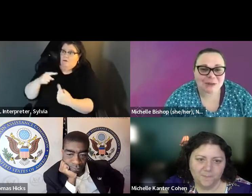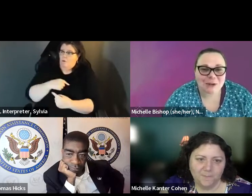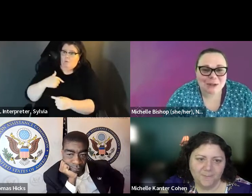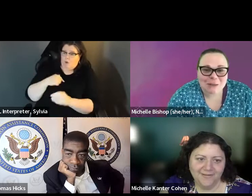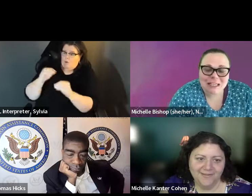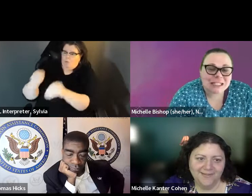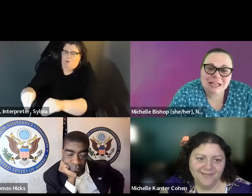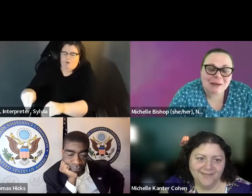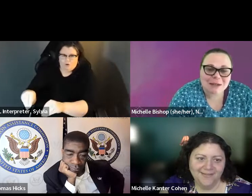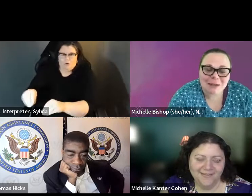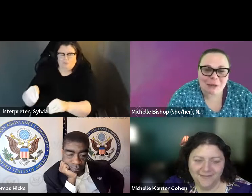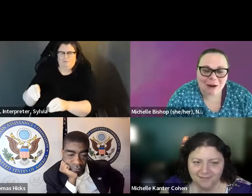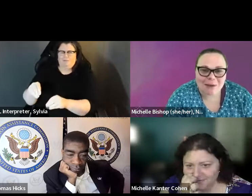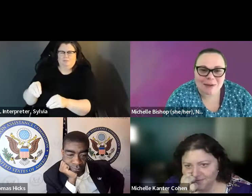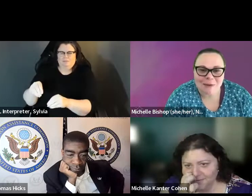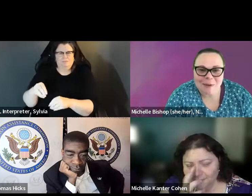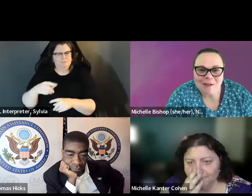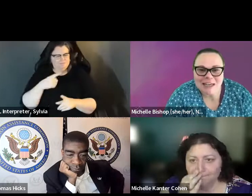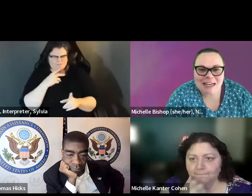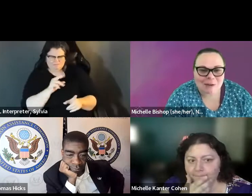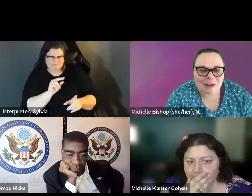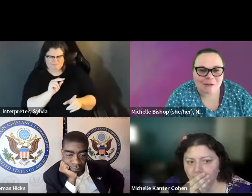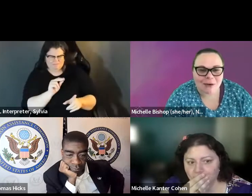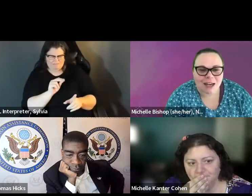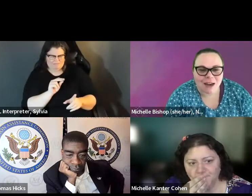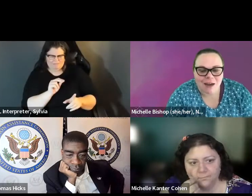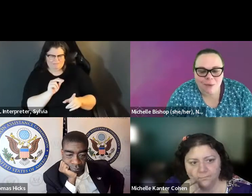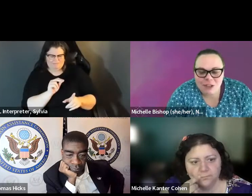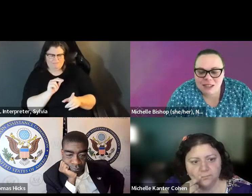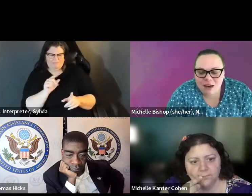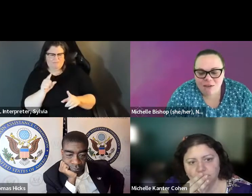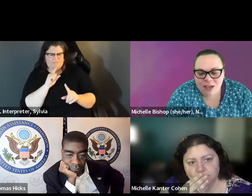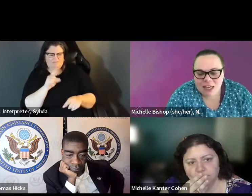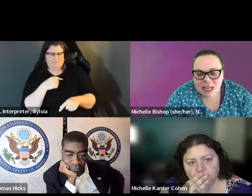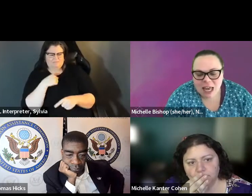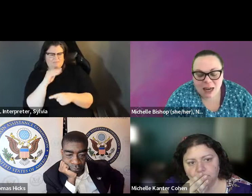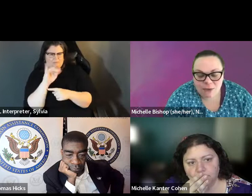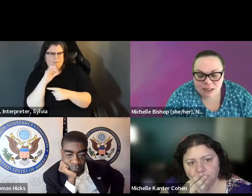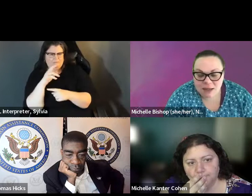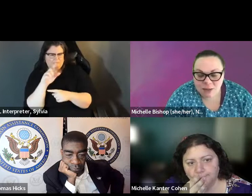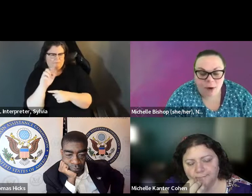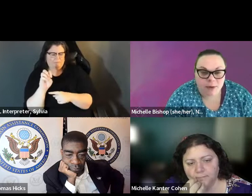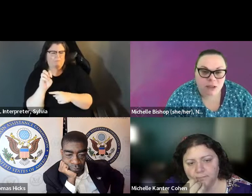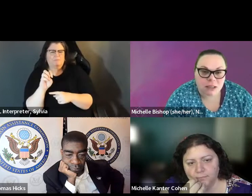Right now, Tony, Our questions in the chat that we can address quickly But she has thoughts. and independent voting under HAVA? » Michelle: Yeah, that does not. This is Michelle bishop. That not does not meet the